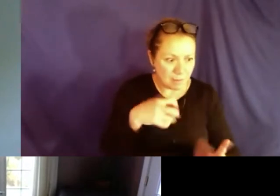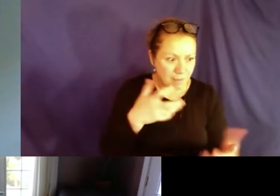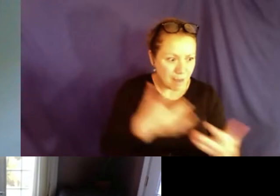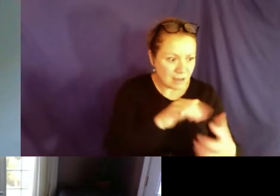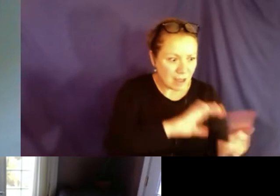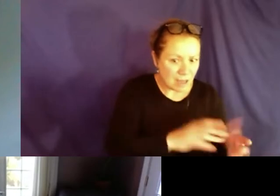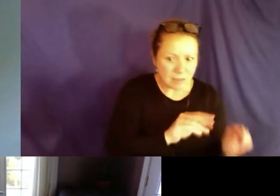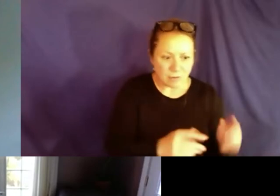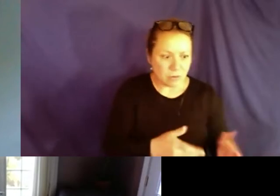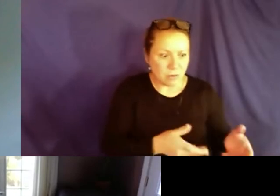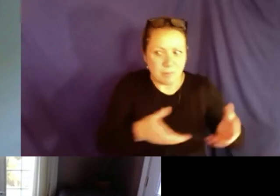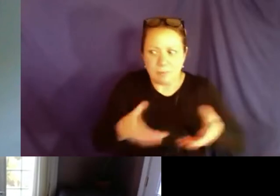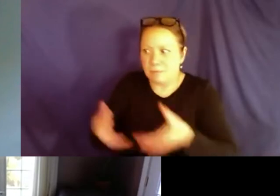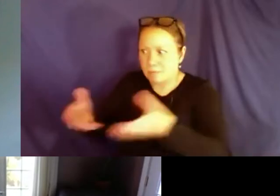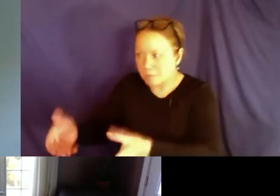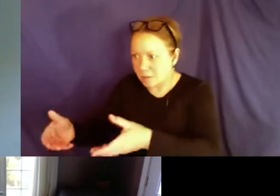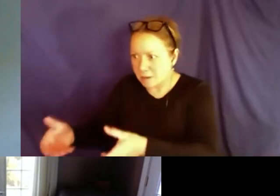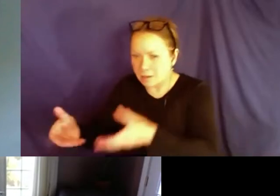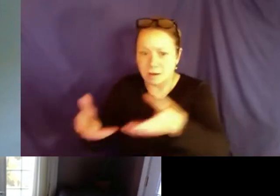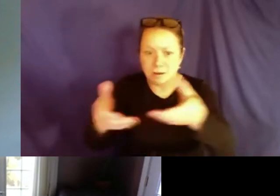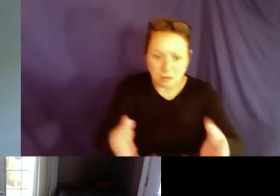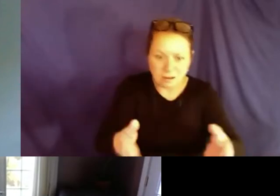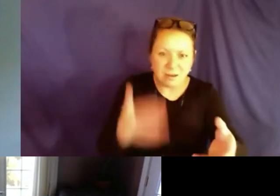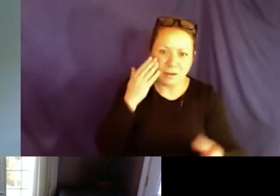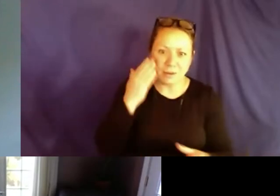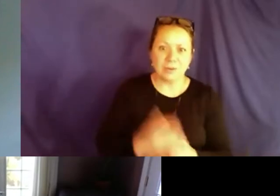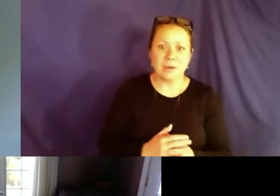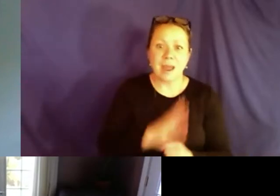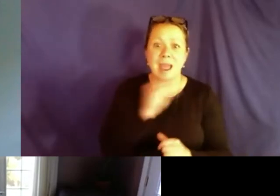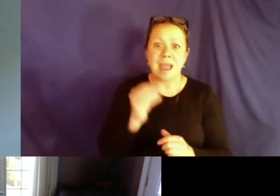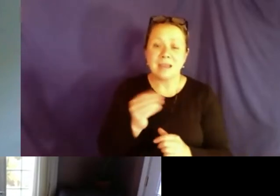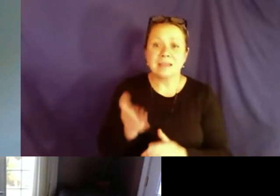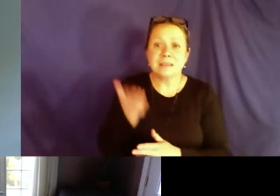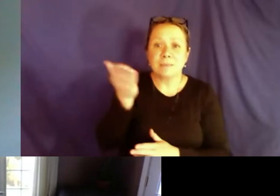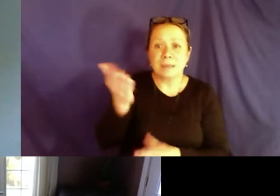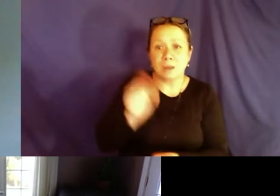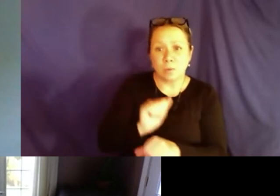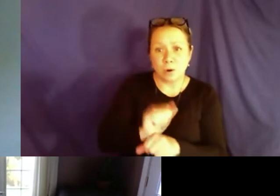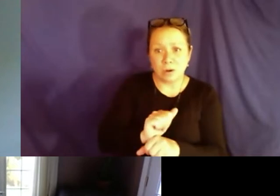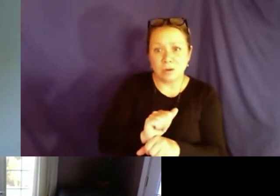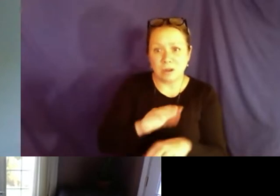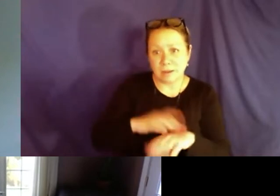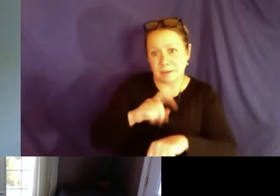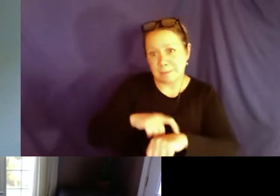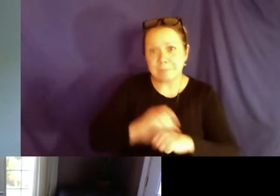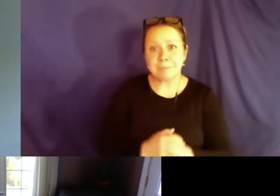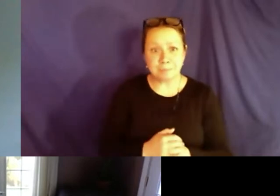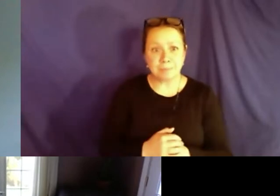right folder and papers.